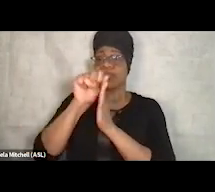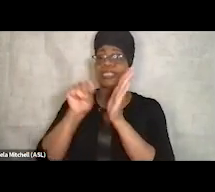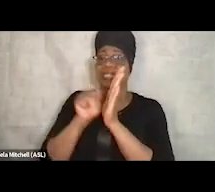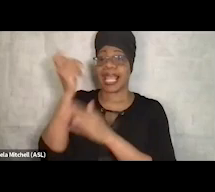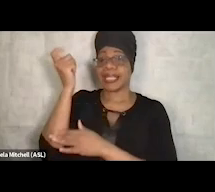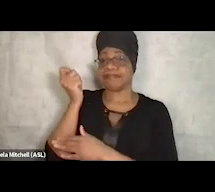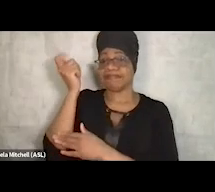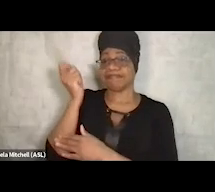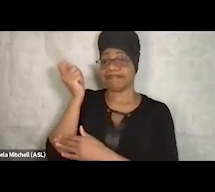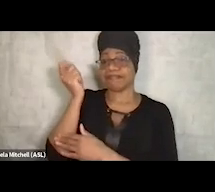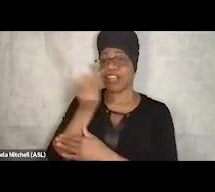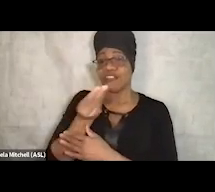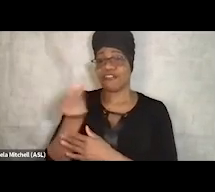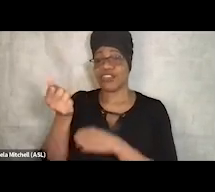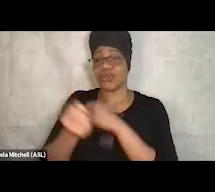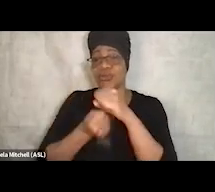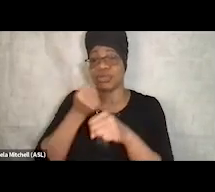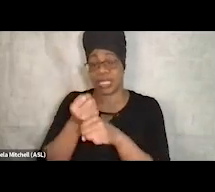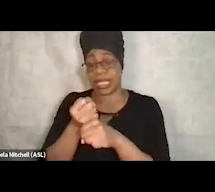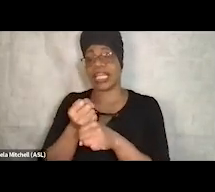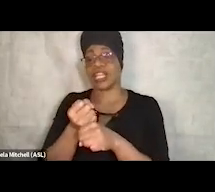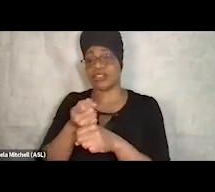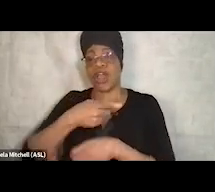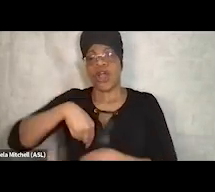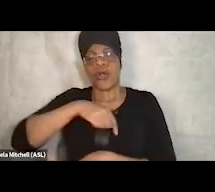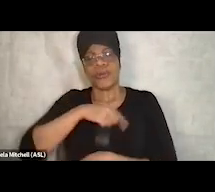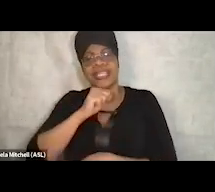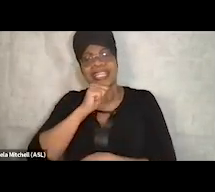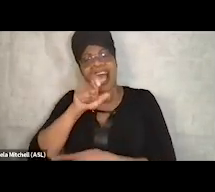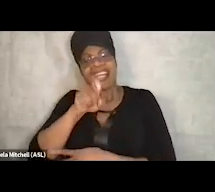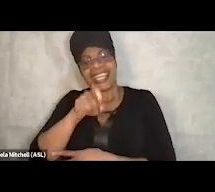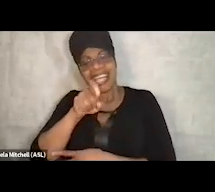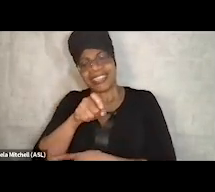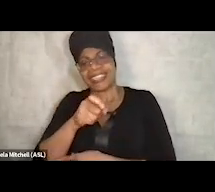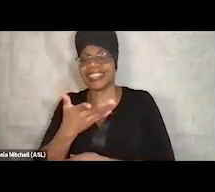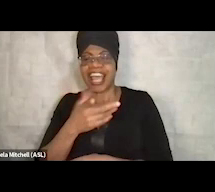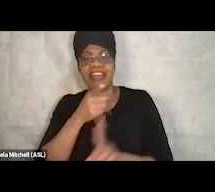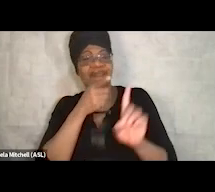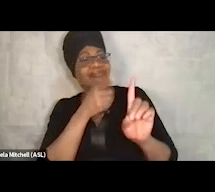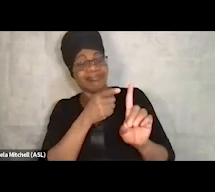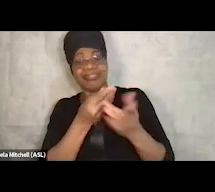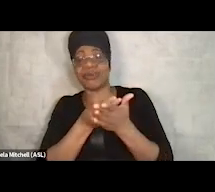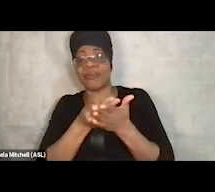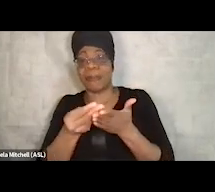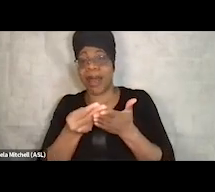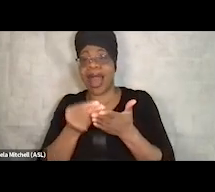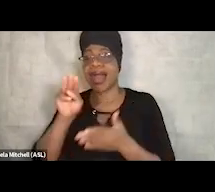And, you know, we didn't necessarily intend to buy a motel or to buy a building to run a shelter,